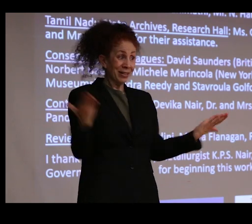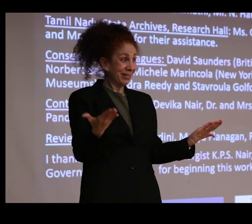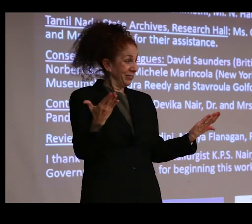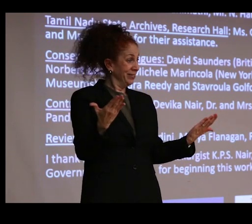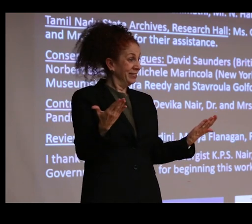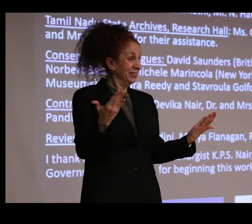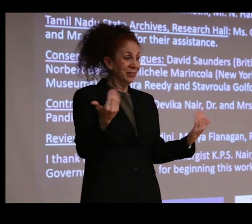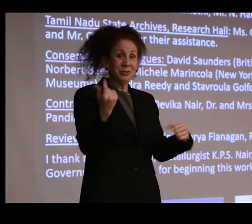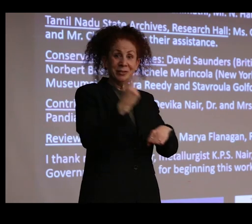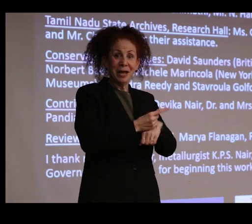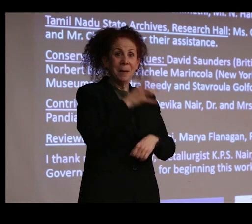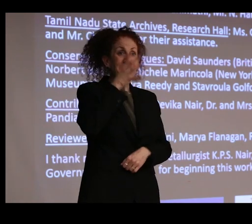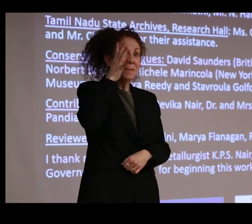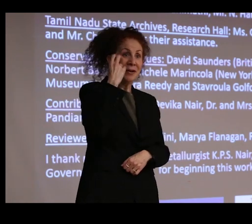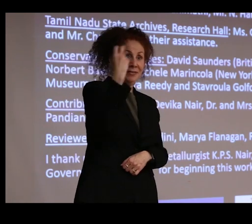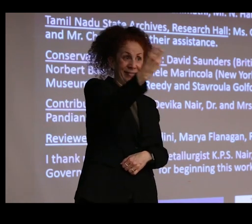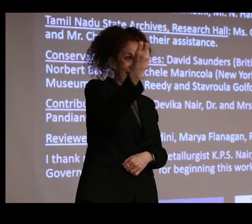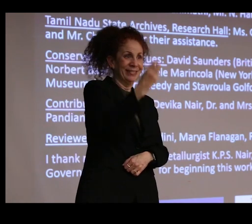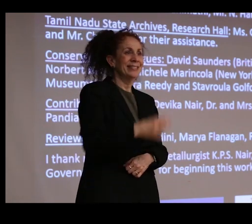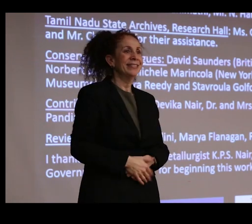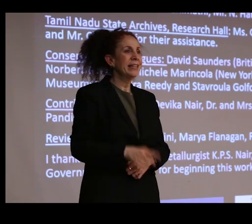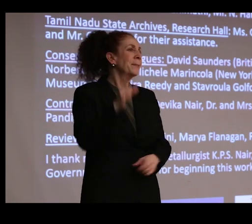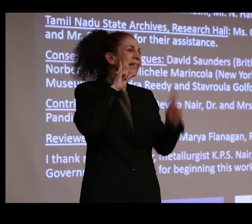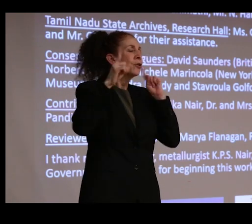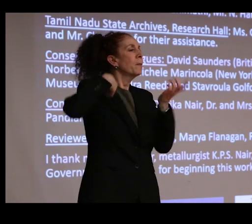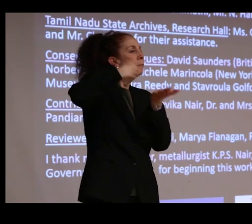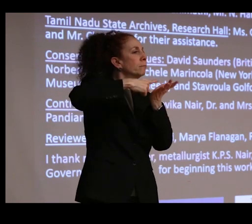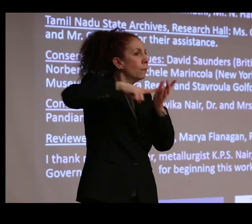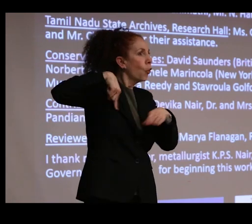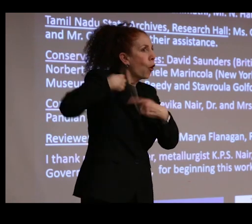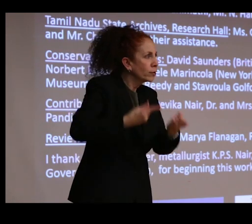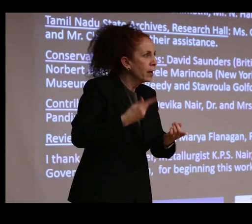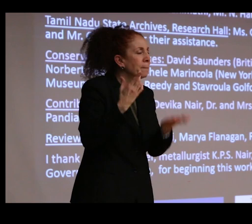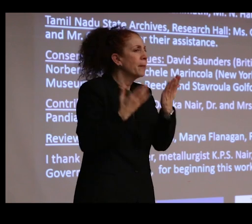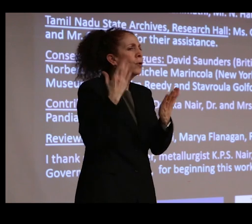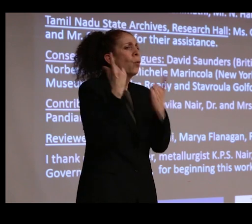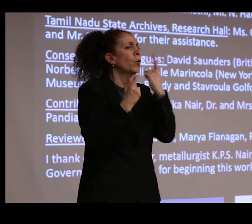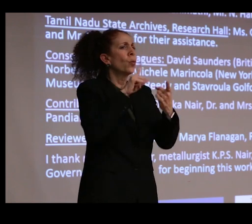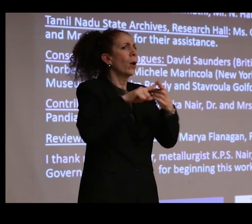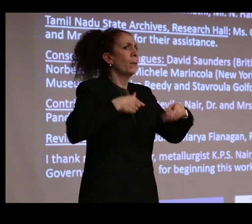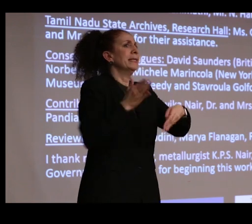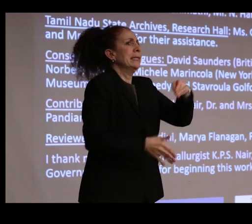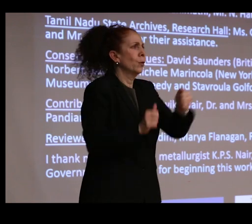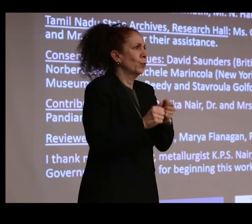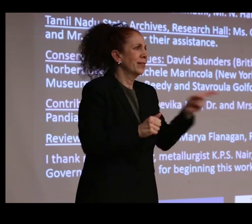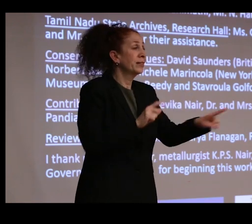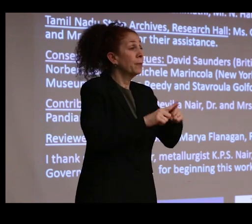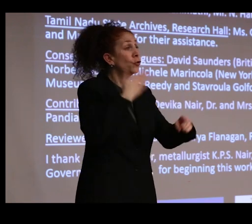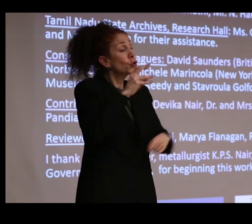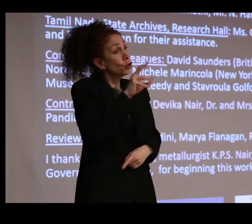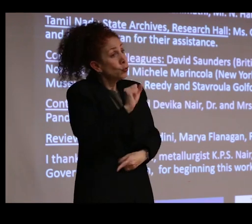They've been hearing about this archive for a long time, and they're probably wondering when I'll be done with it. And the good news or perhaps the bad news